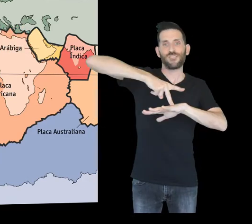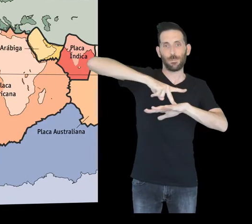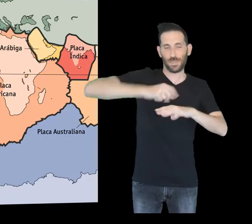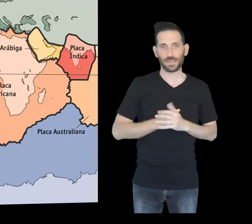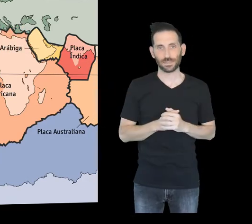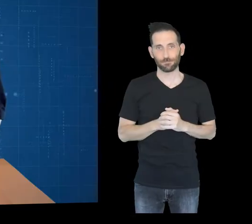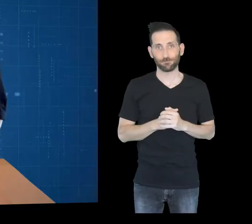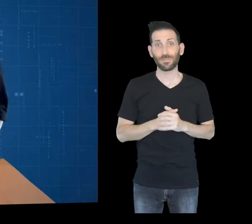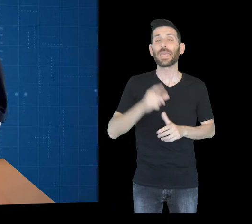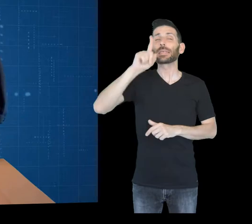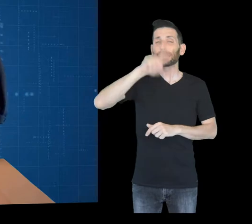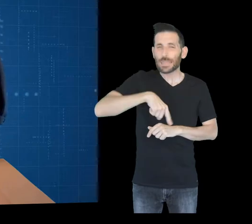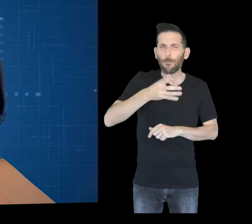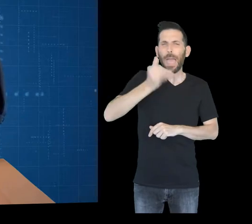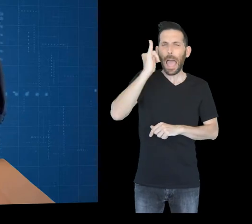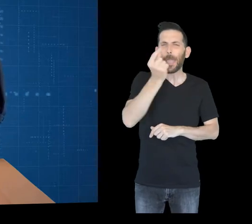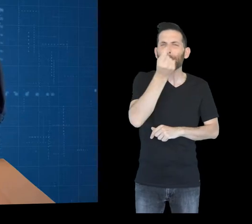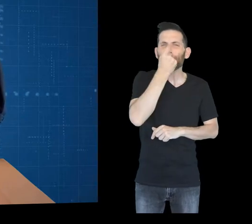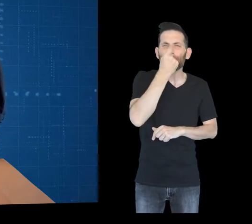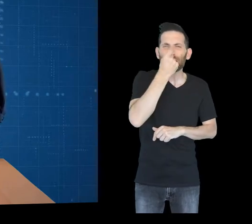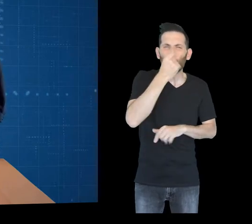Besides those, there are a lot of microplates,